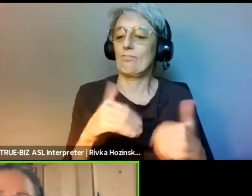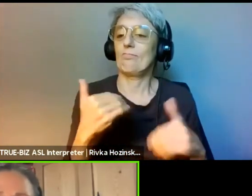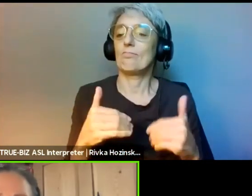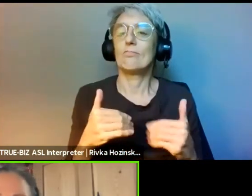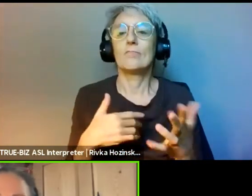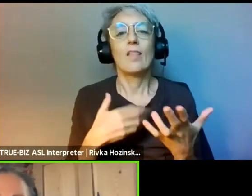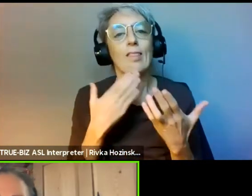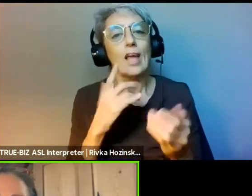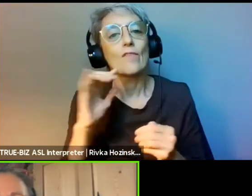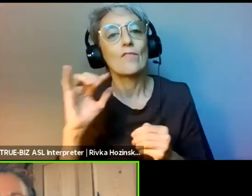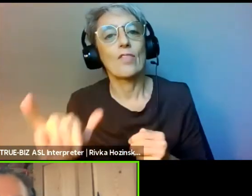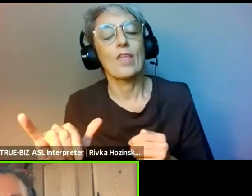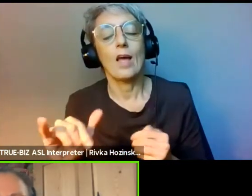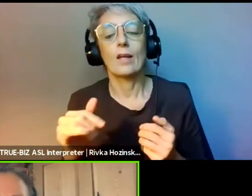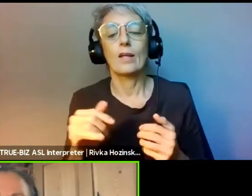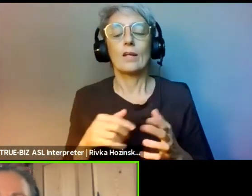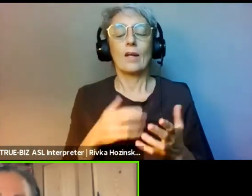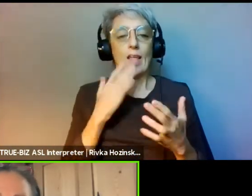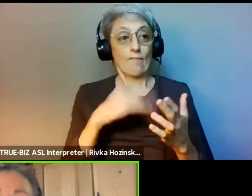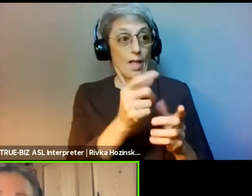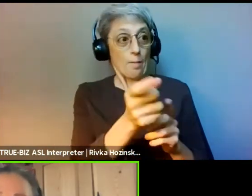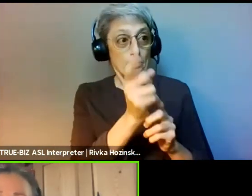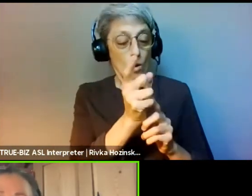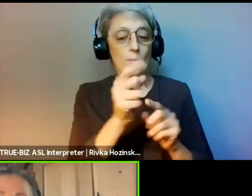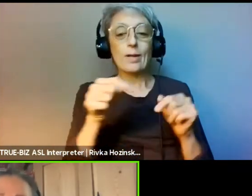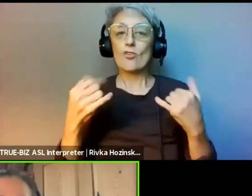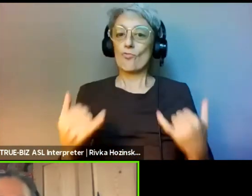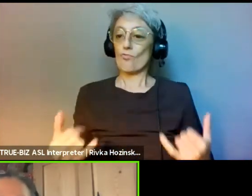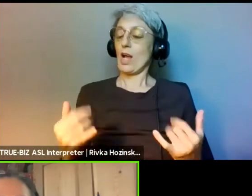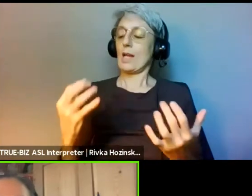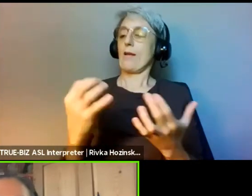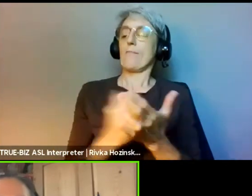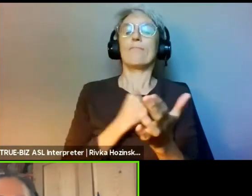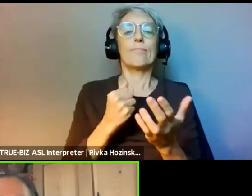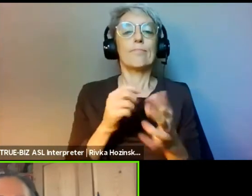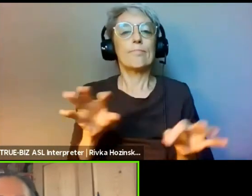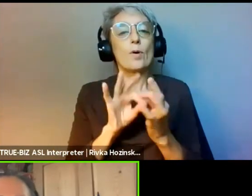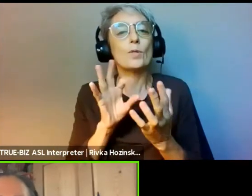to not fear that we have shown up here as channels